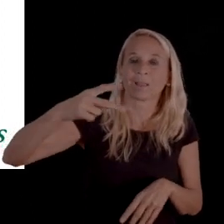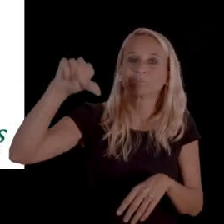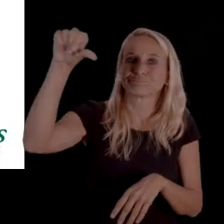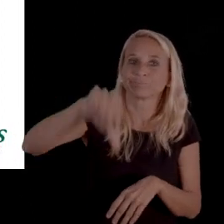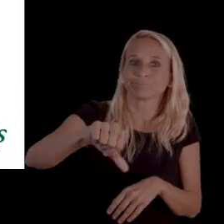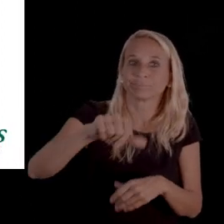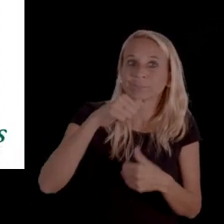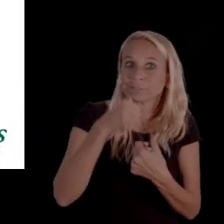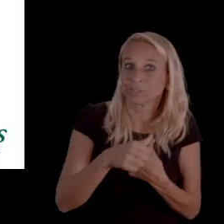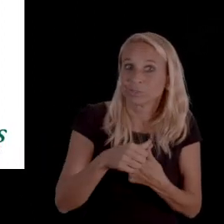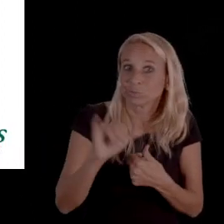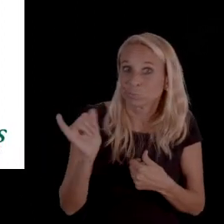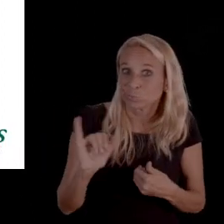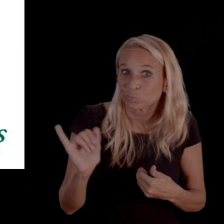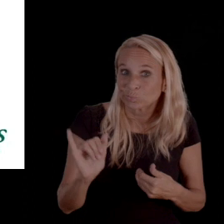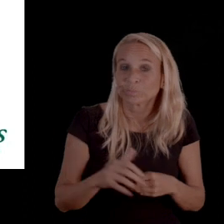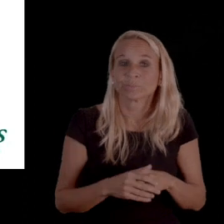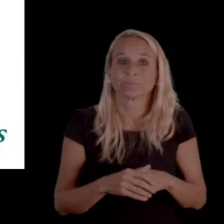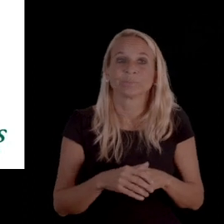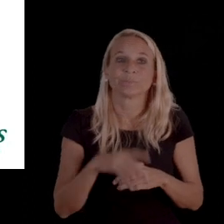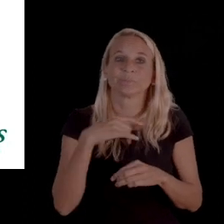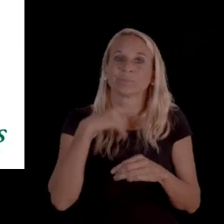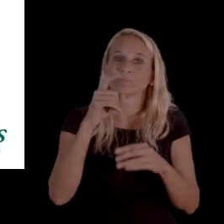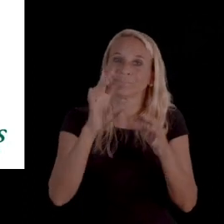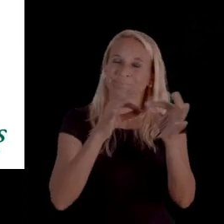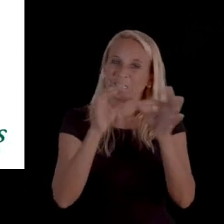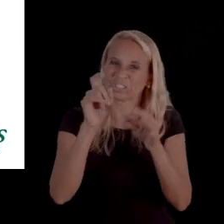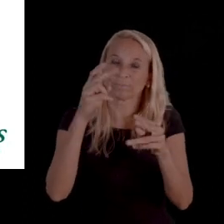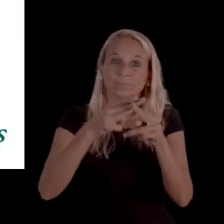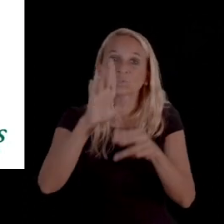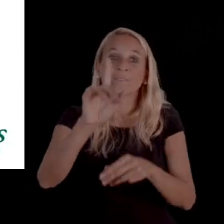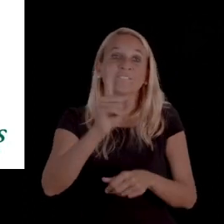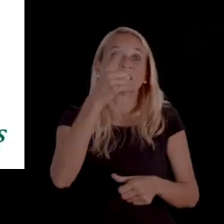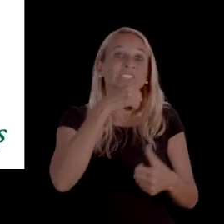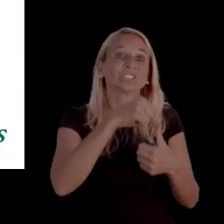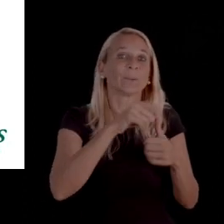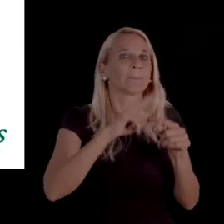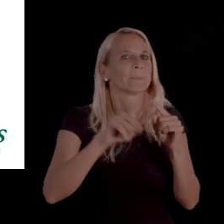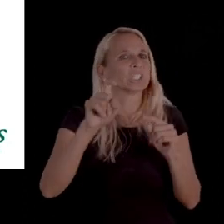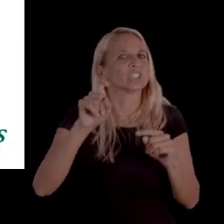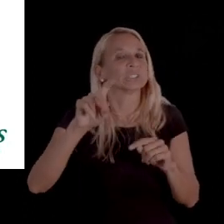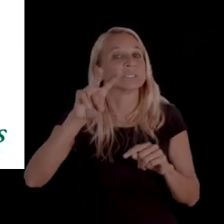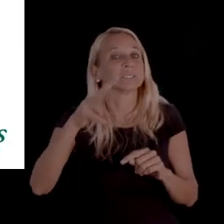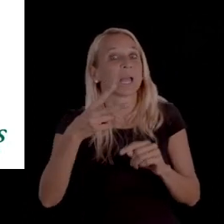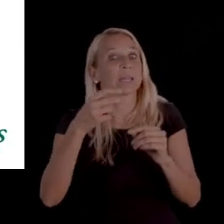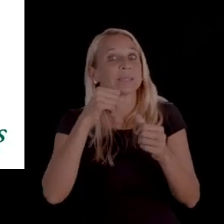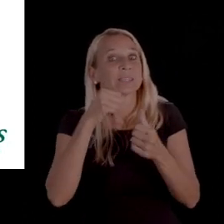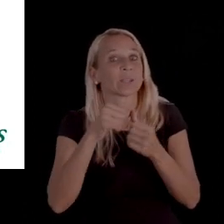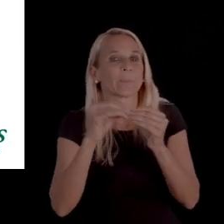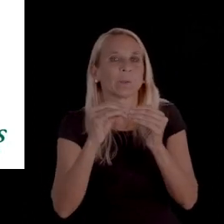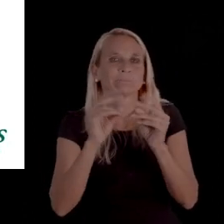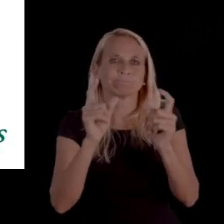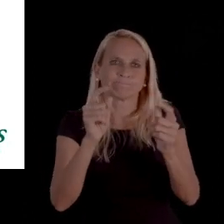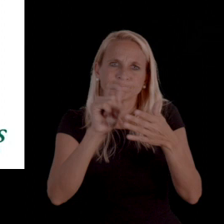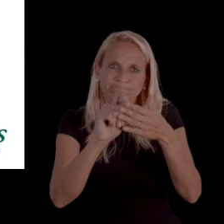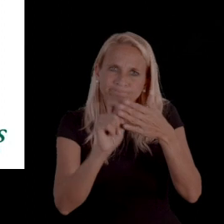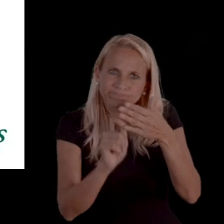on your secondary denial notice. It still should be mentioned in your initial, but it'll be more prominent in your second denial notice